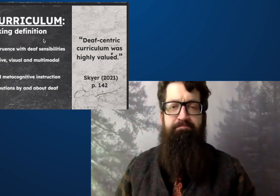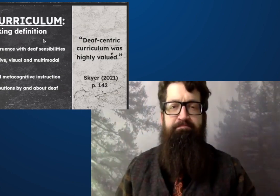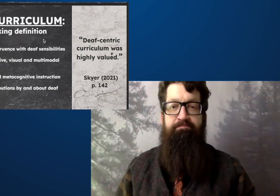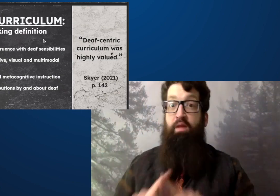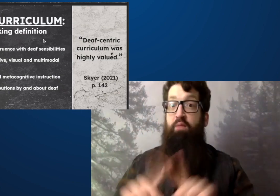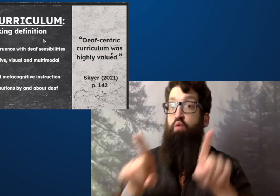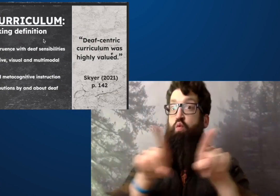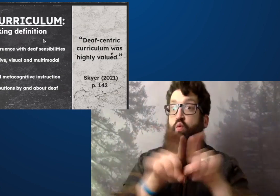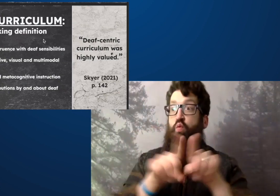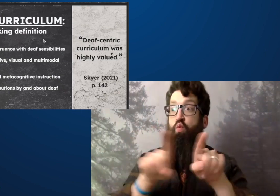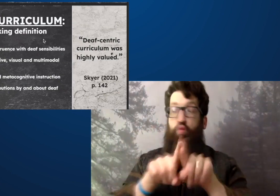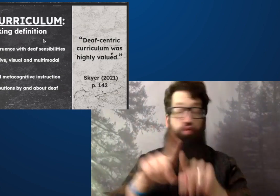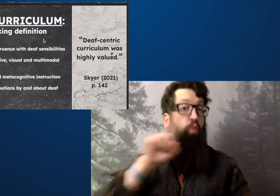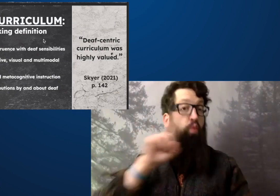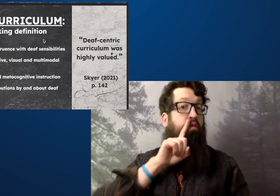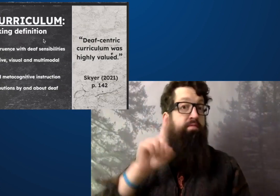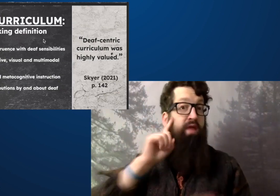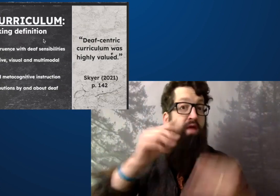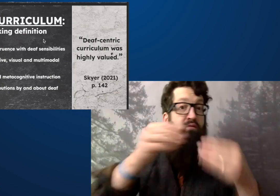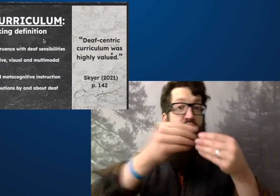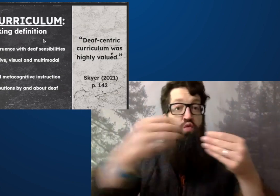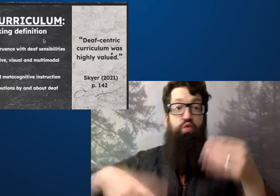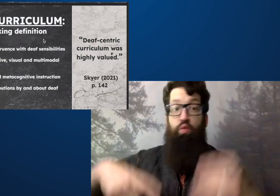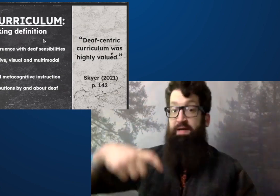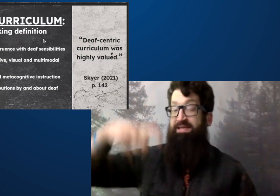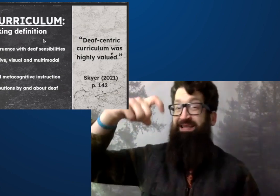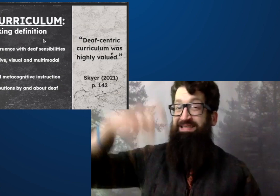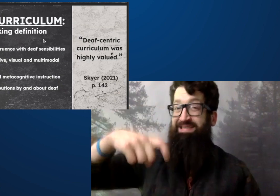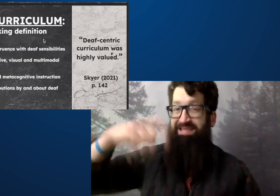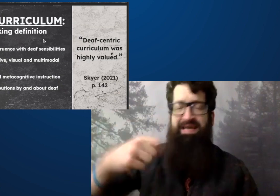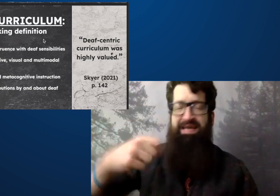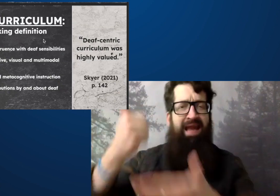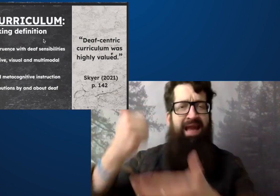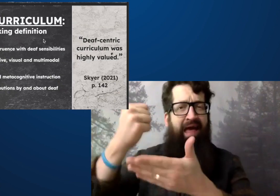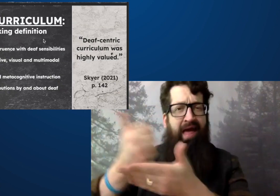by your teacher, by everything that you are exposed to.